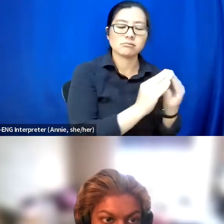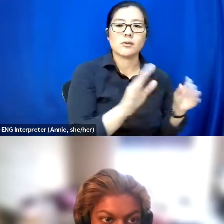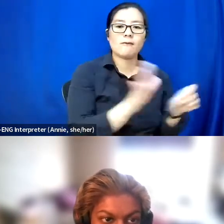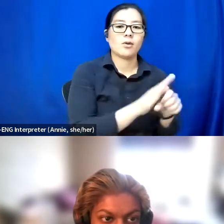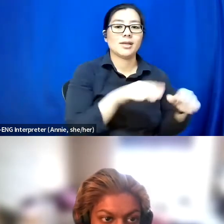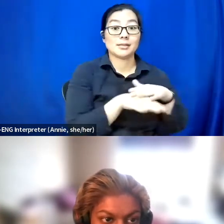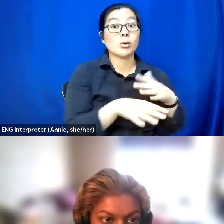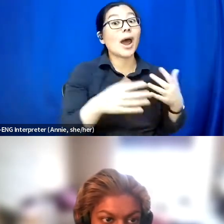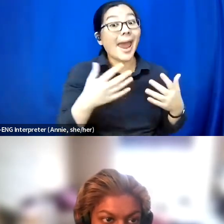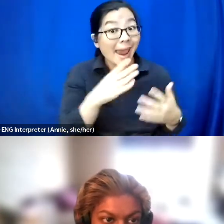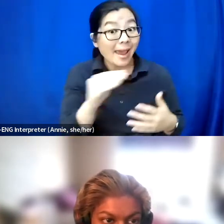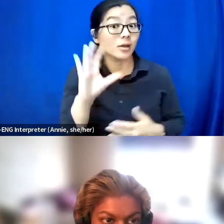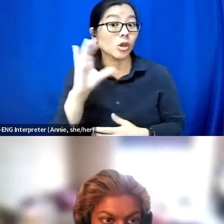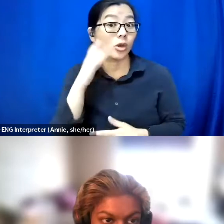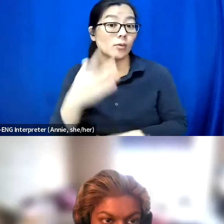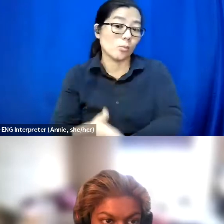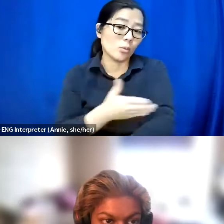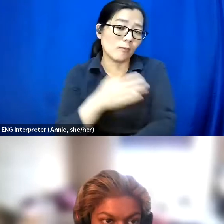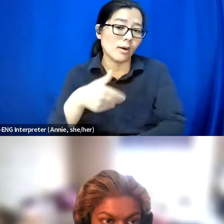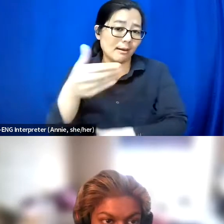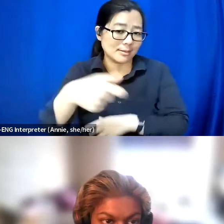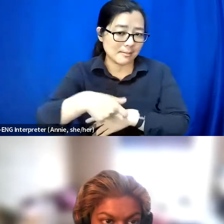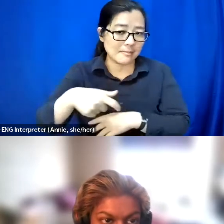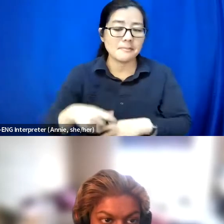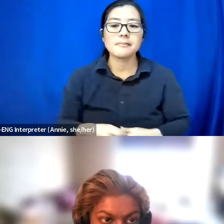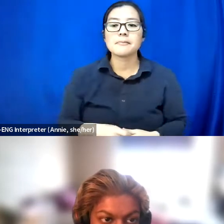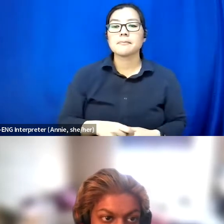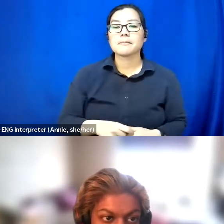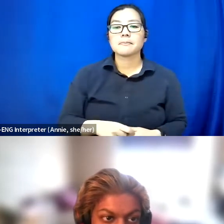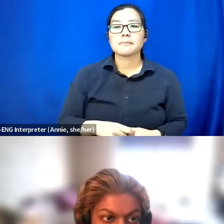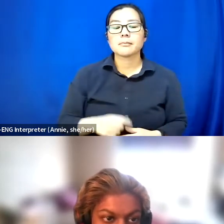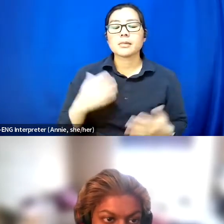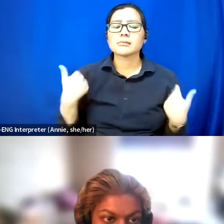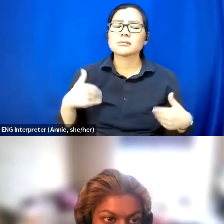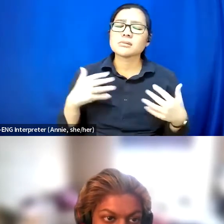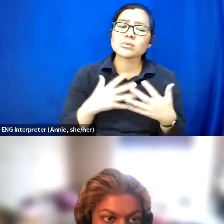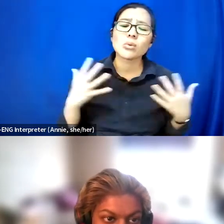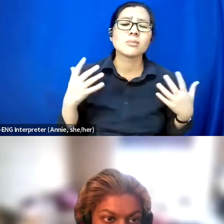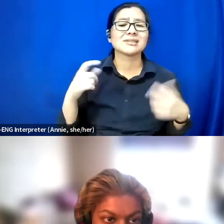But I think it's just -- I spend still quite a lot of time online, but for me,